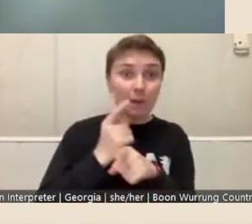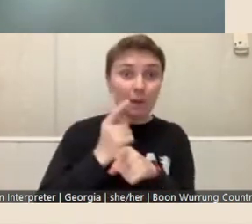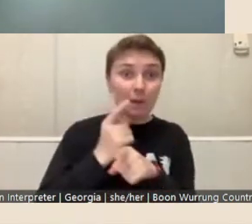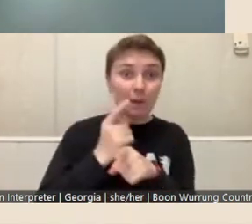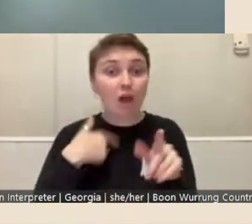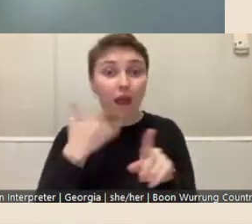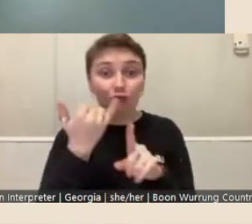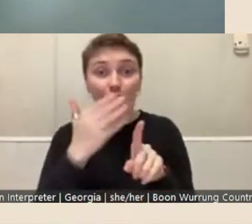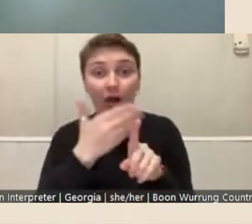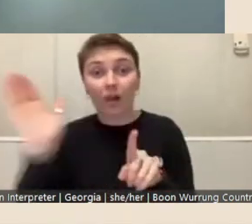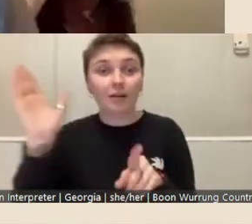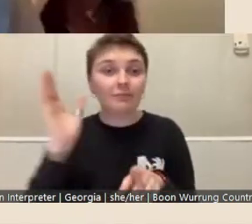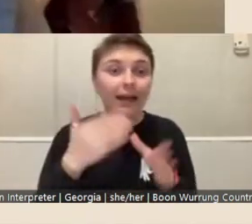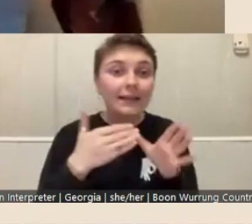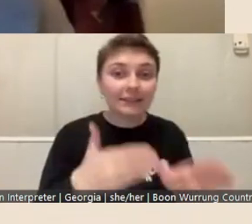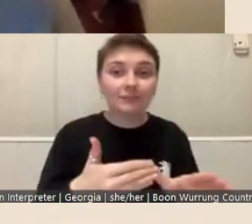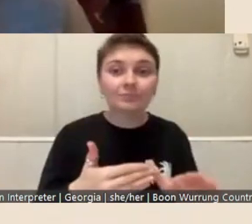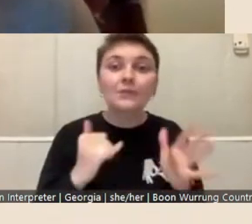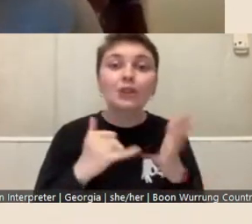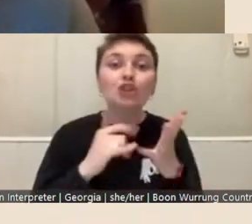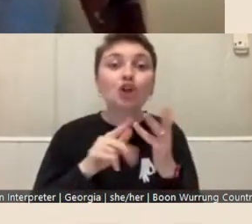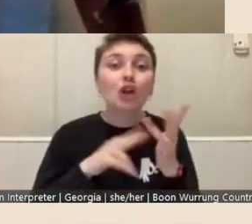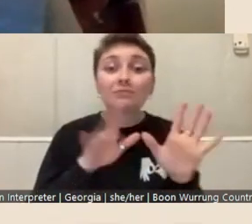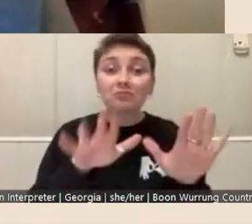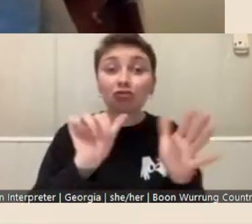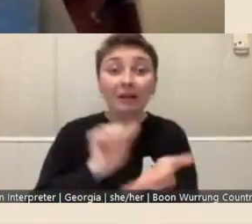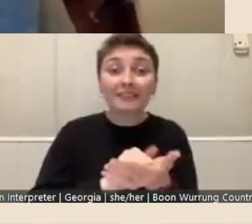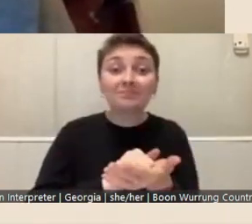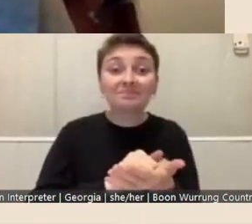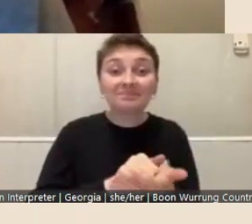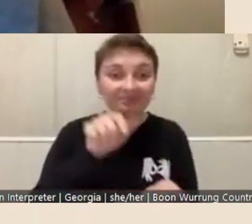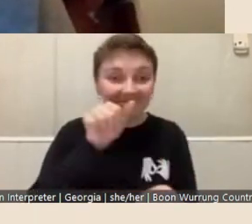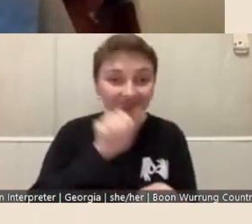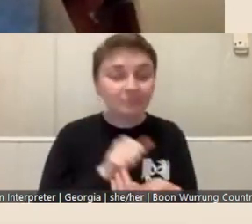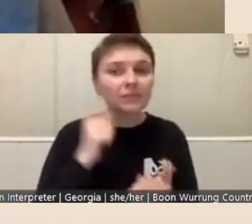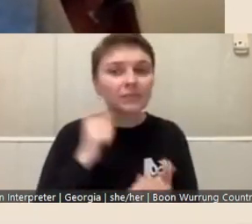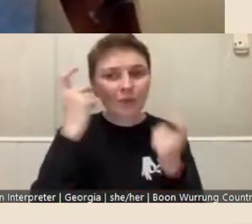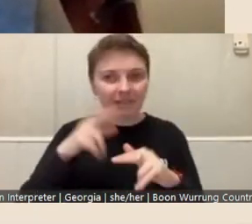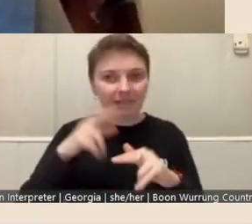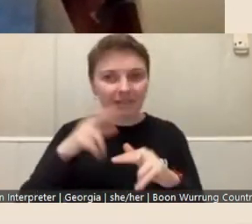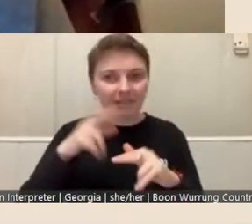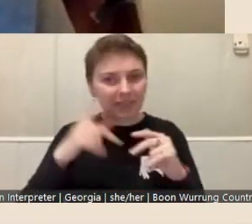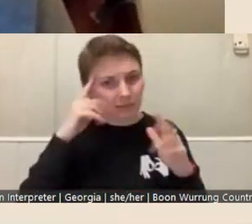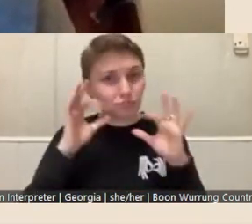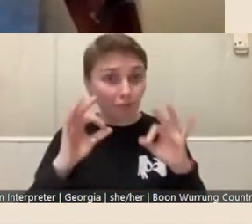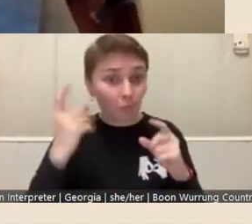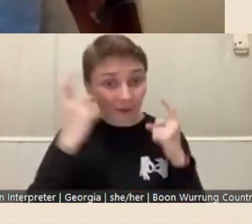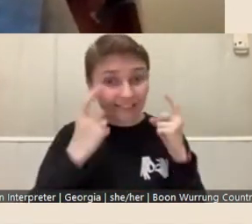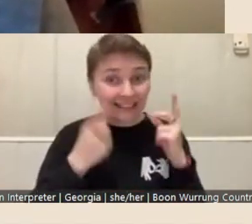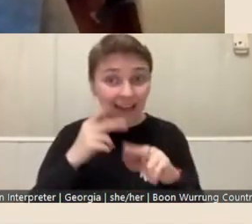Shona: I think you're absolutely right, Joe, and I wonder if that's, I think that's spot on, and I wonder if, to my librarian colleagues are there